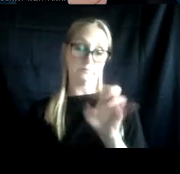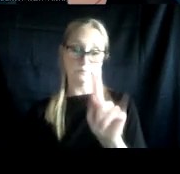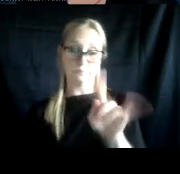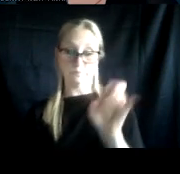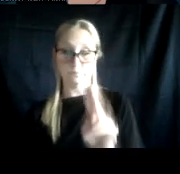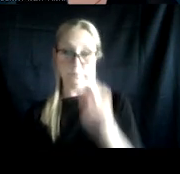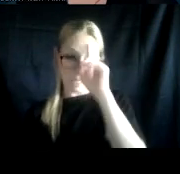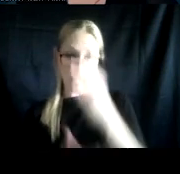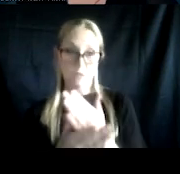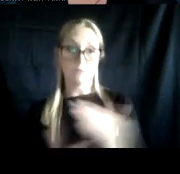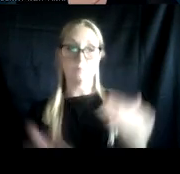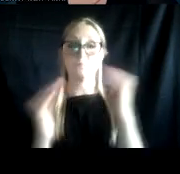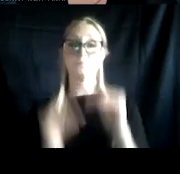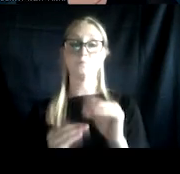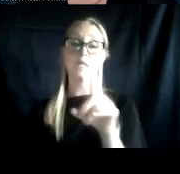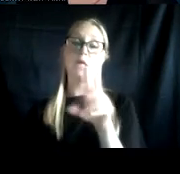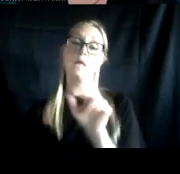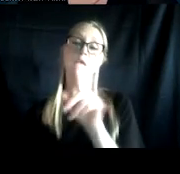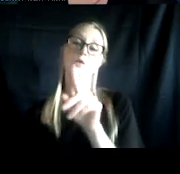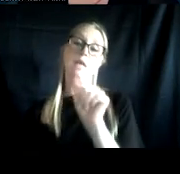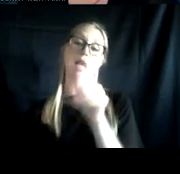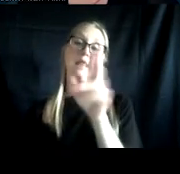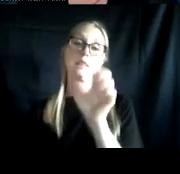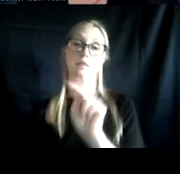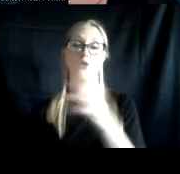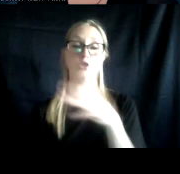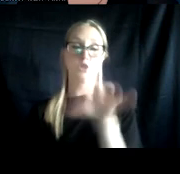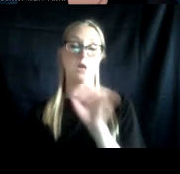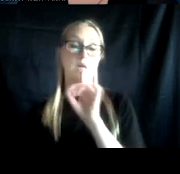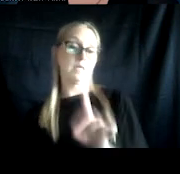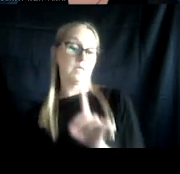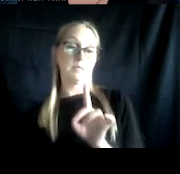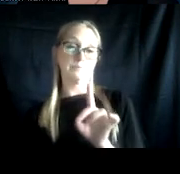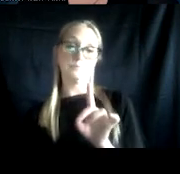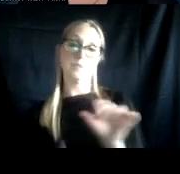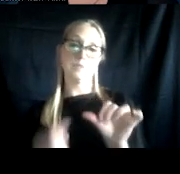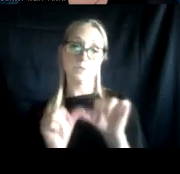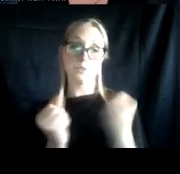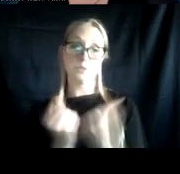Dr. Kathleen Chard is the Associate Chief of Staff for Research and Director of Trauma Recovery Center